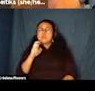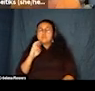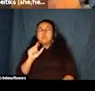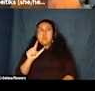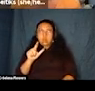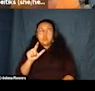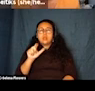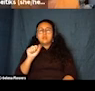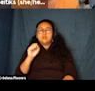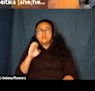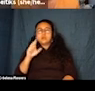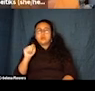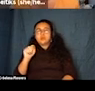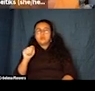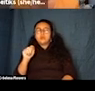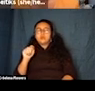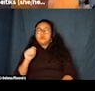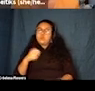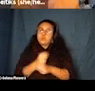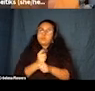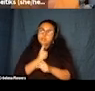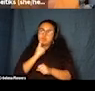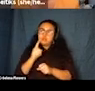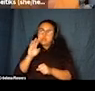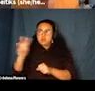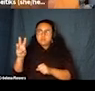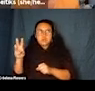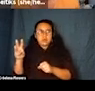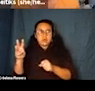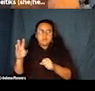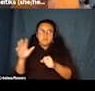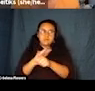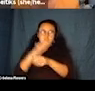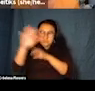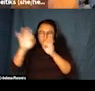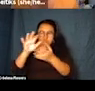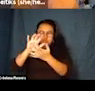is really thorough with our descriptions. But then also it comes in the form of like we received